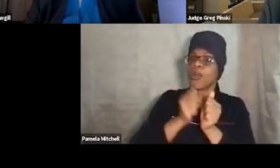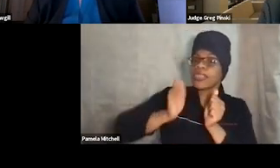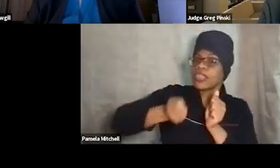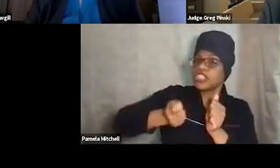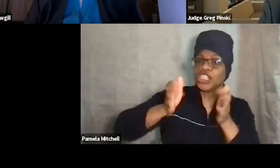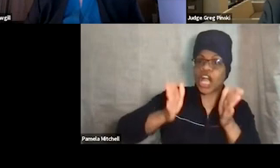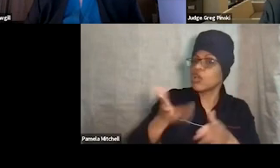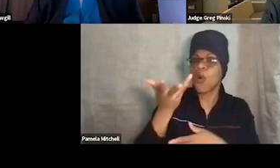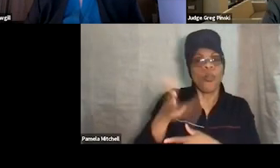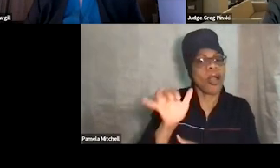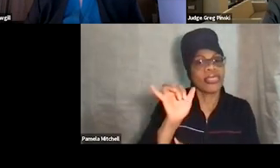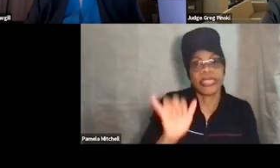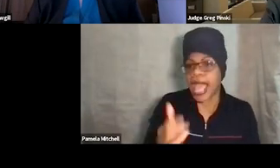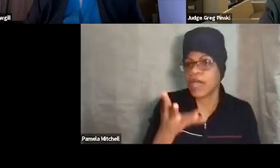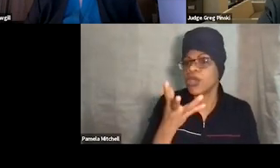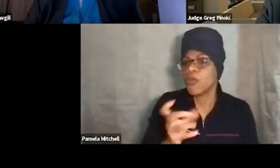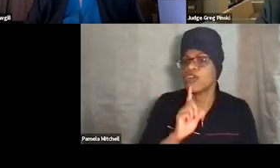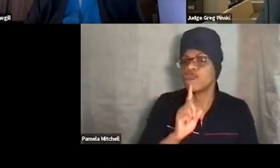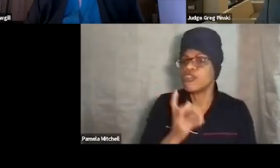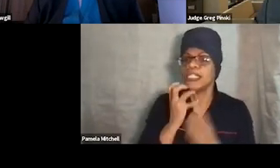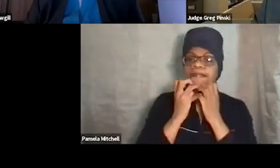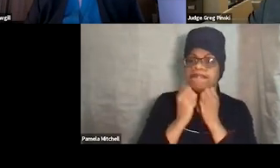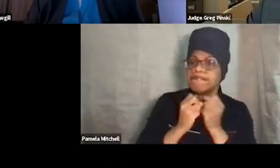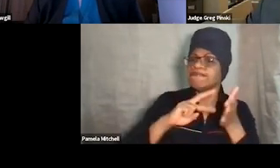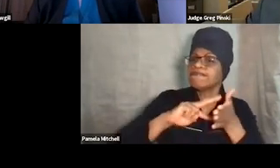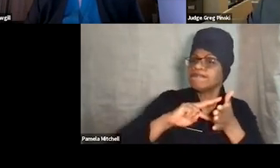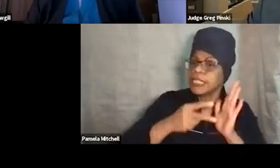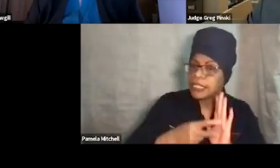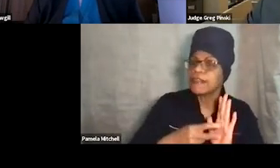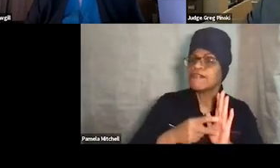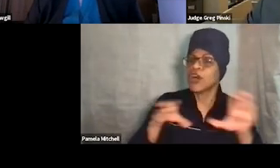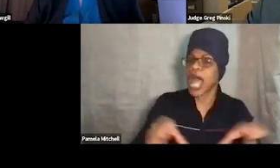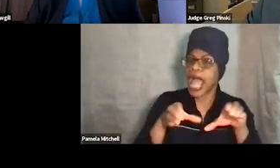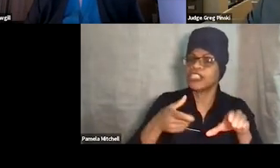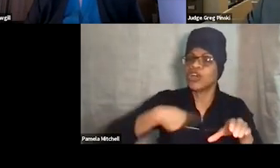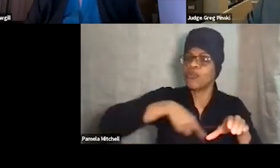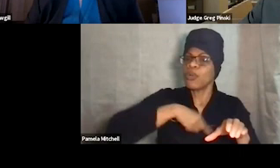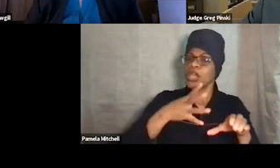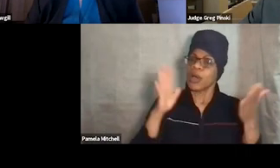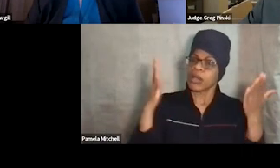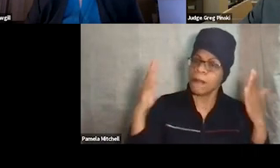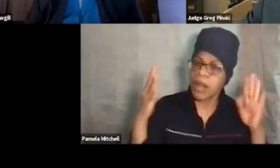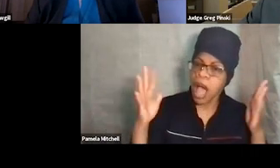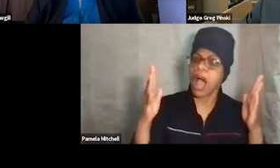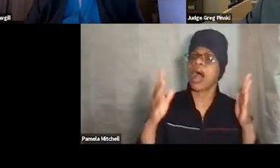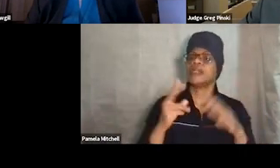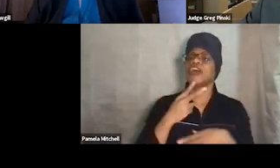We want meaningful interaction, right? So we want applause, we want verbal praise tied to the behavior.